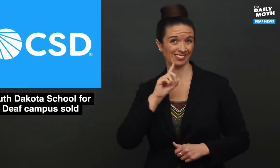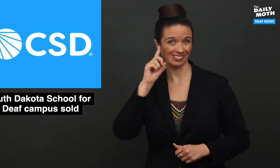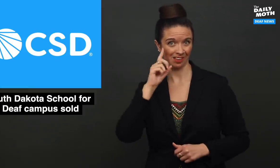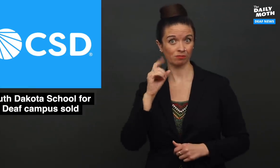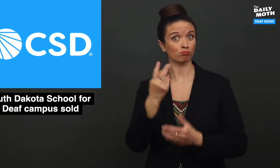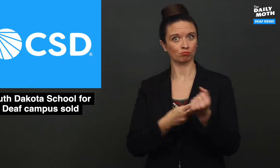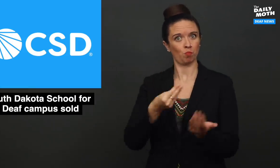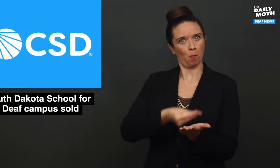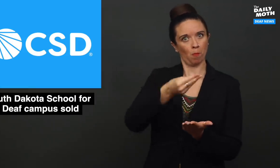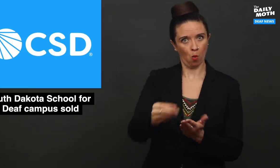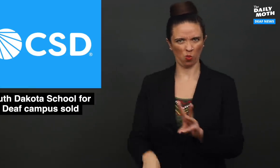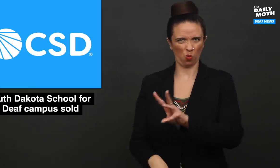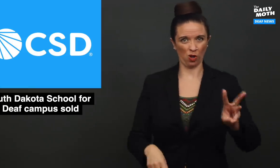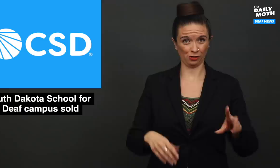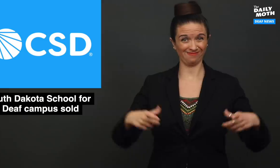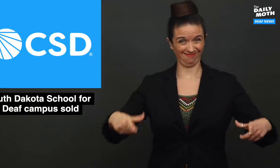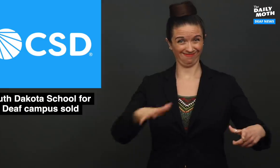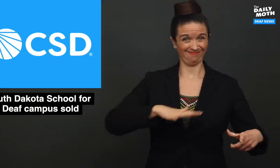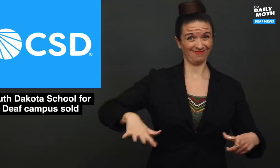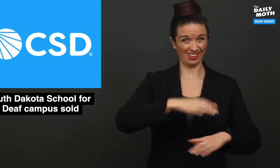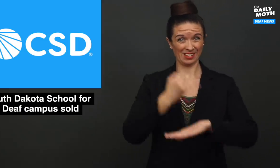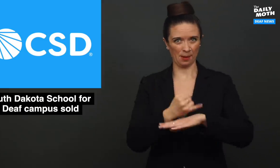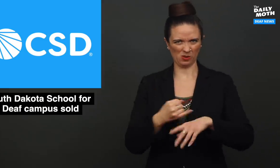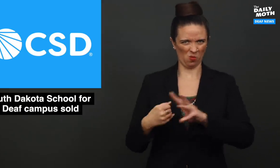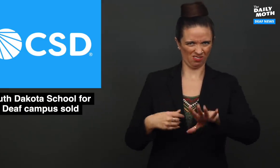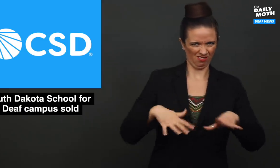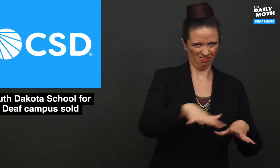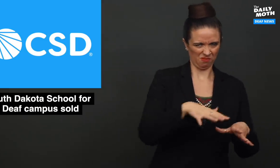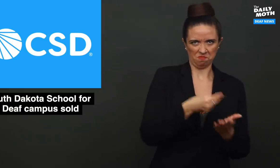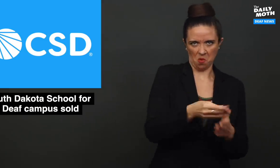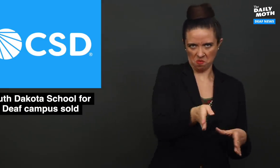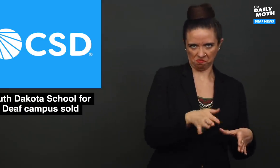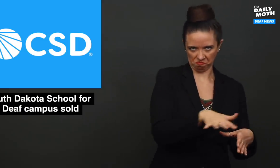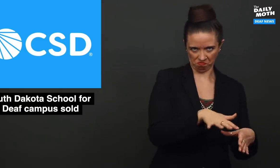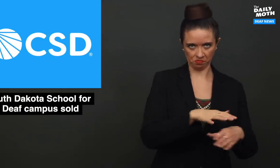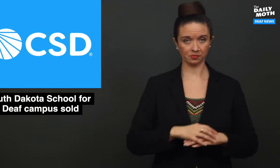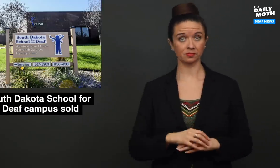of the Deaf bought the western half of the campus.